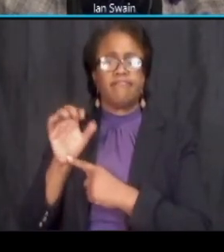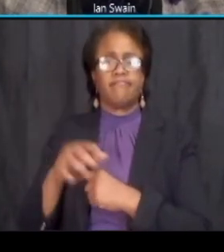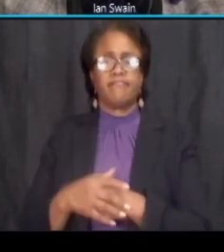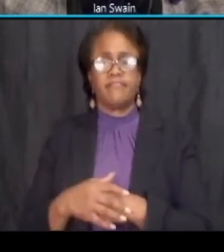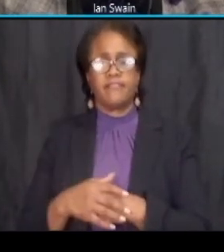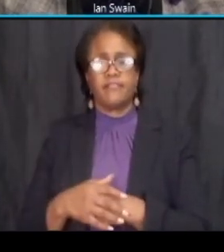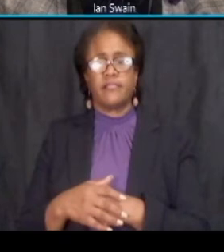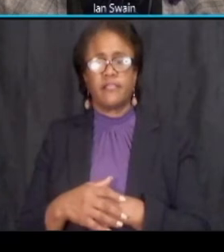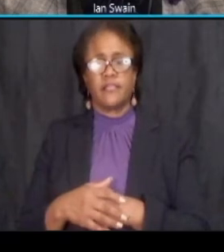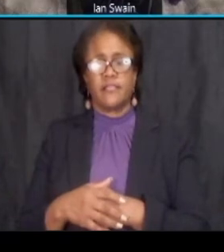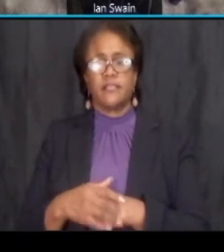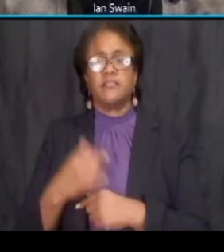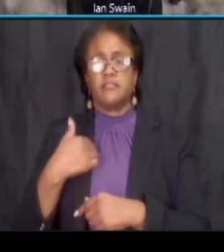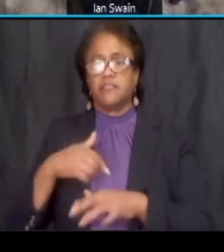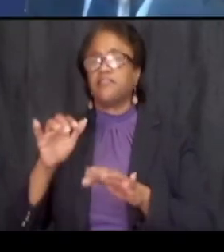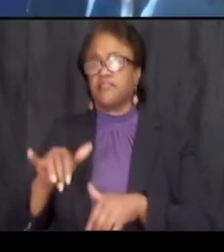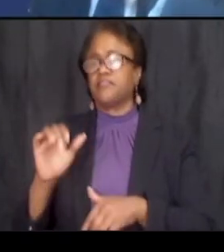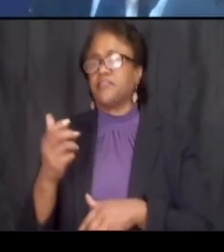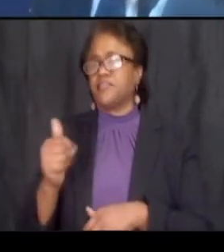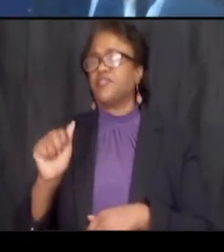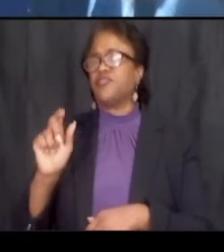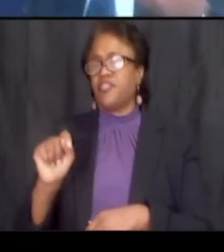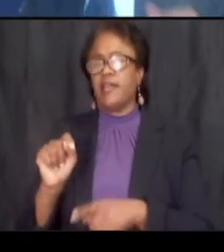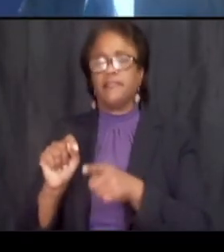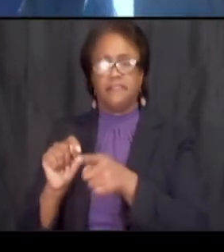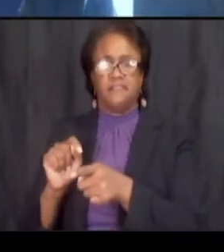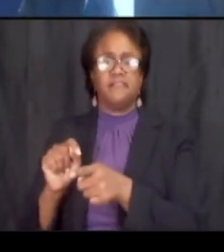should i just put it in the chat yeah you can put it in in the chat as well